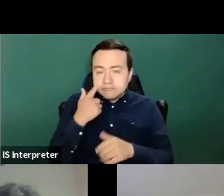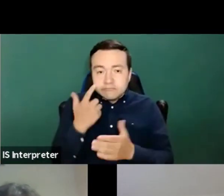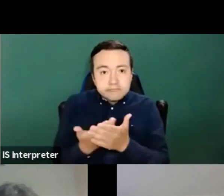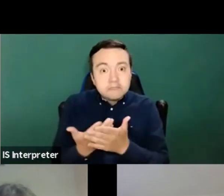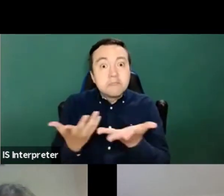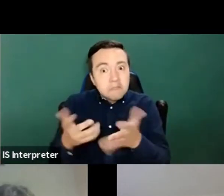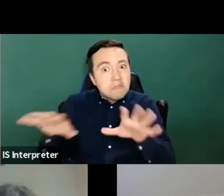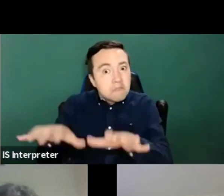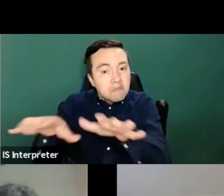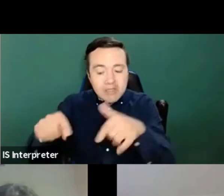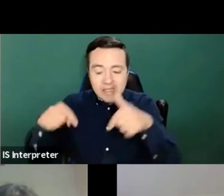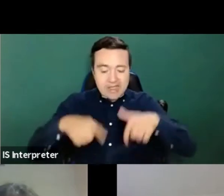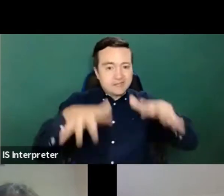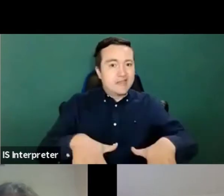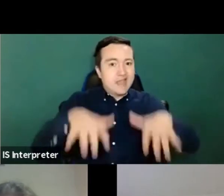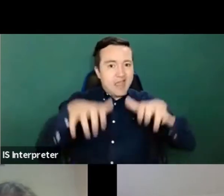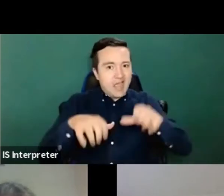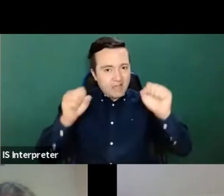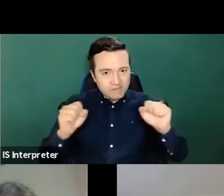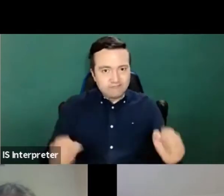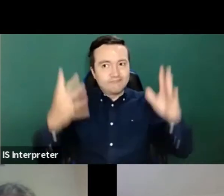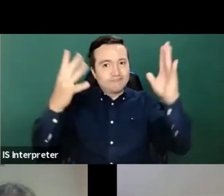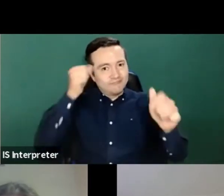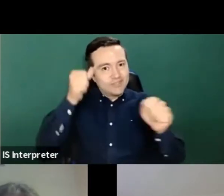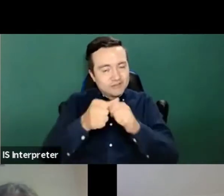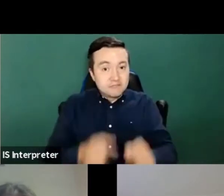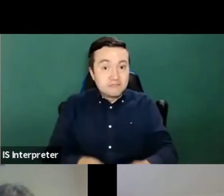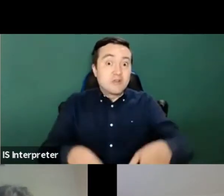And then we will do another hopefully face to face event in Brussels in the first week